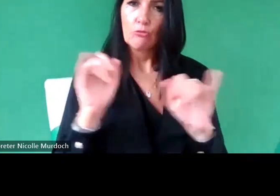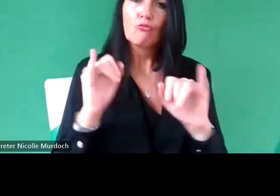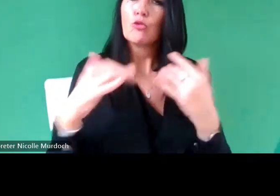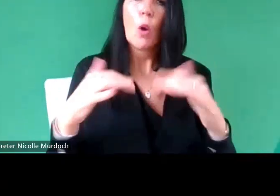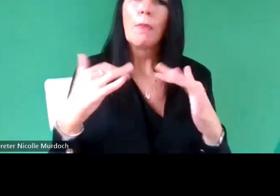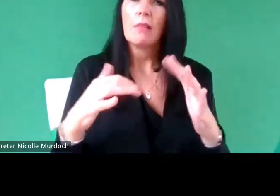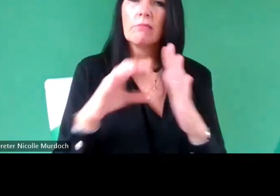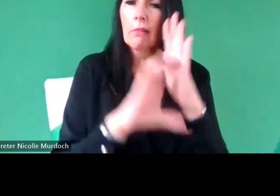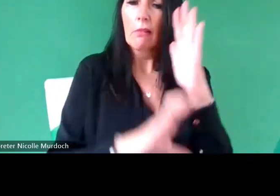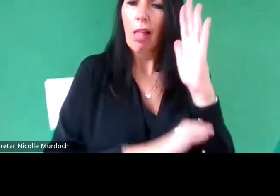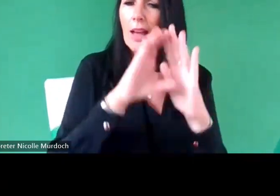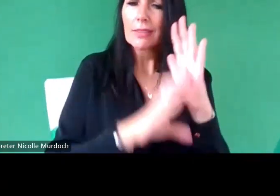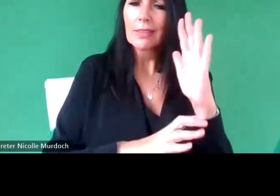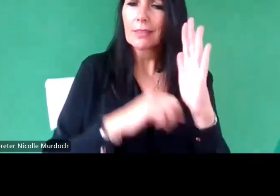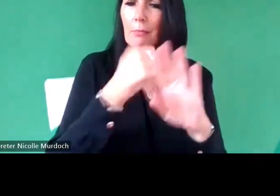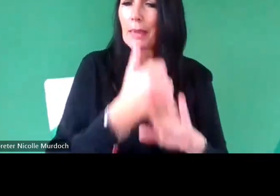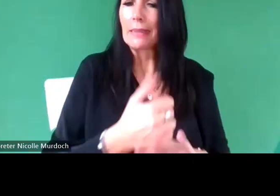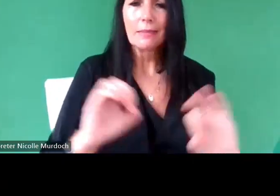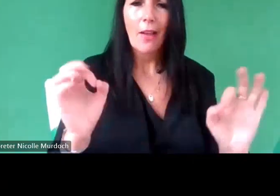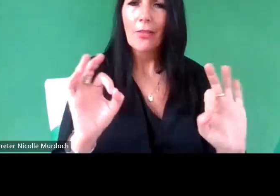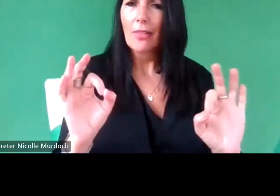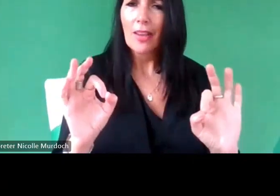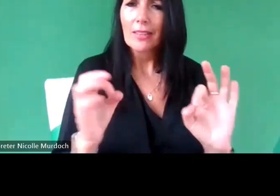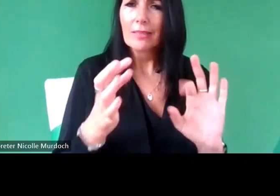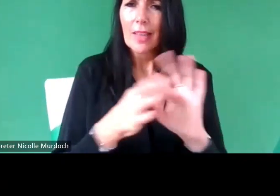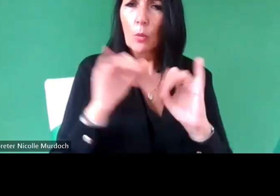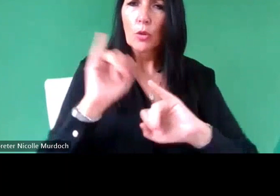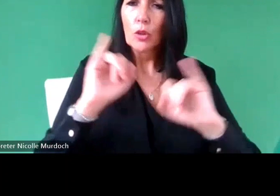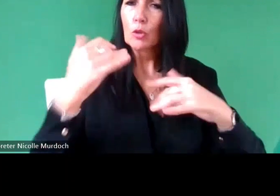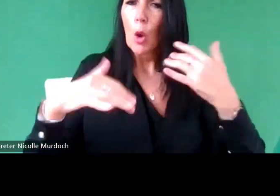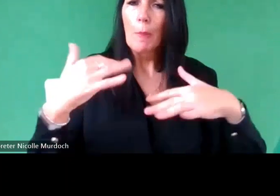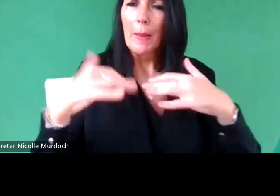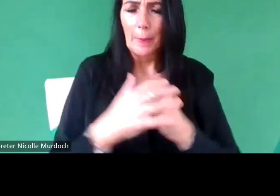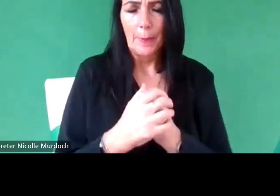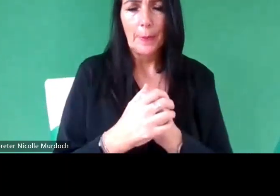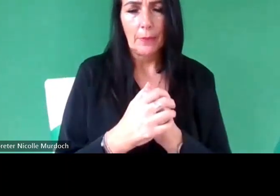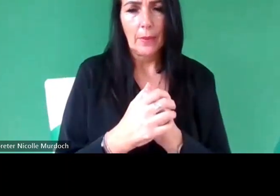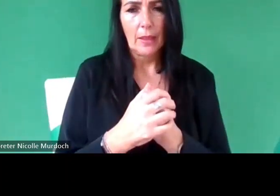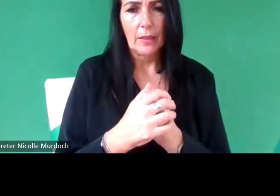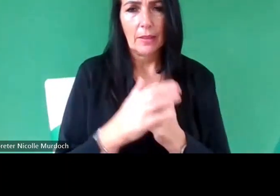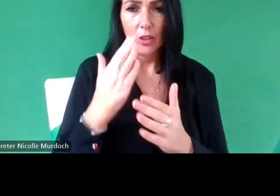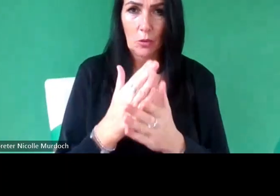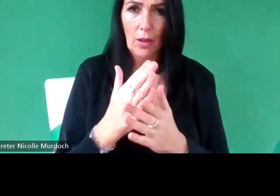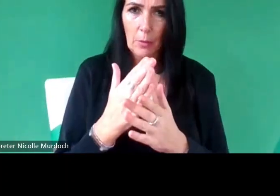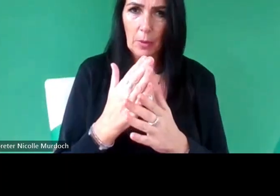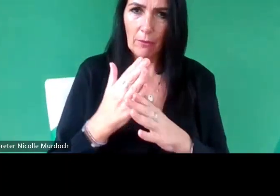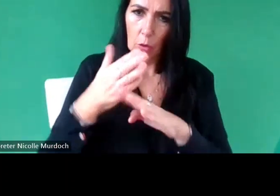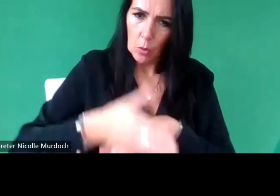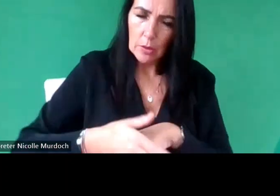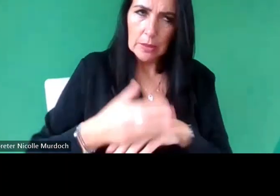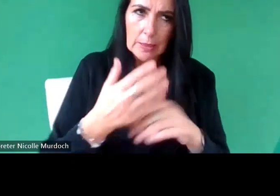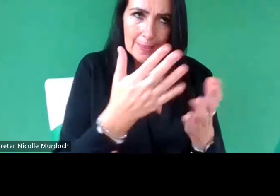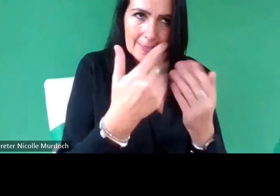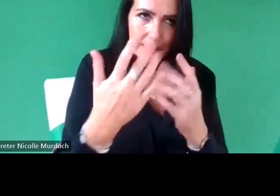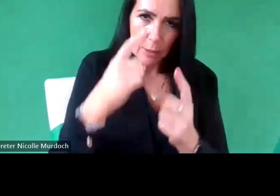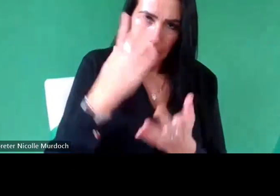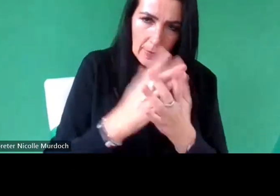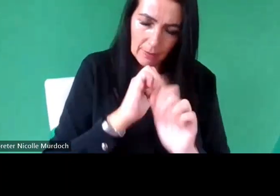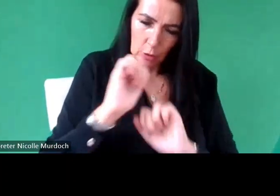based and so I think it's we have work to do to make people believe that their story is valued